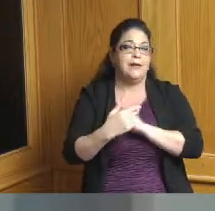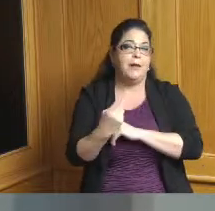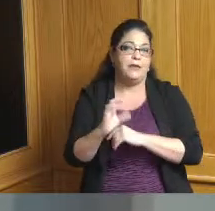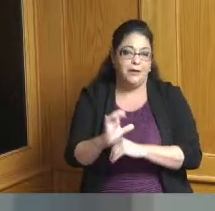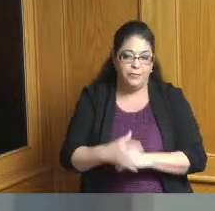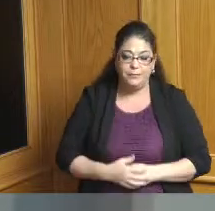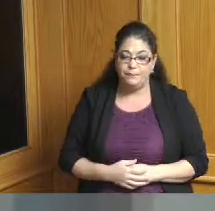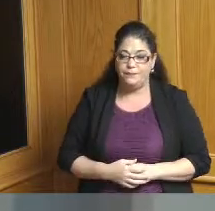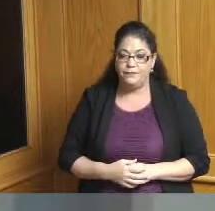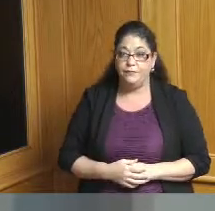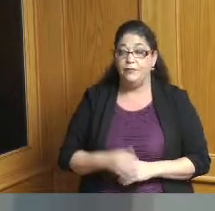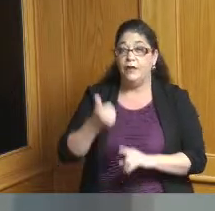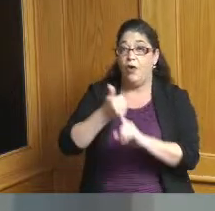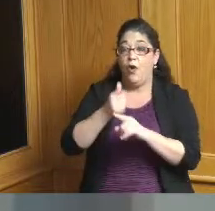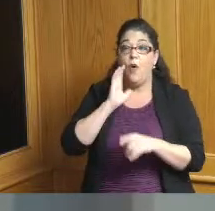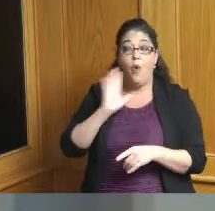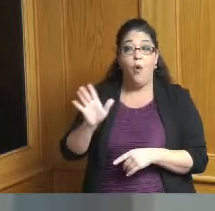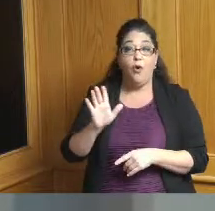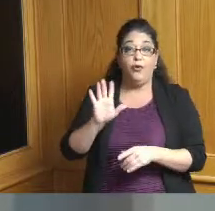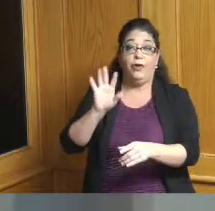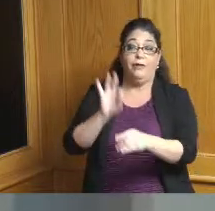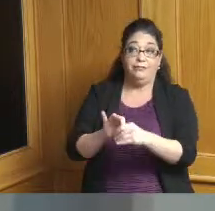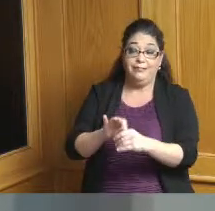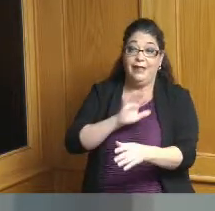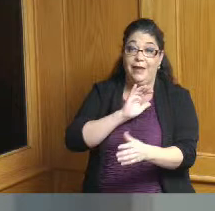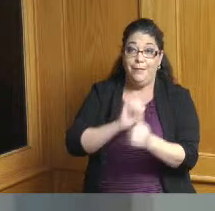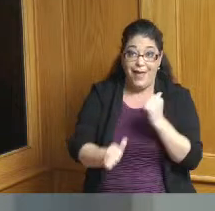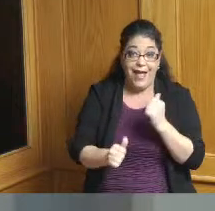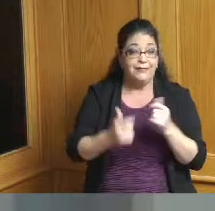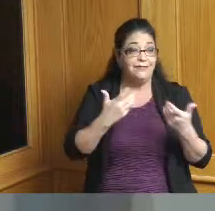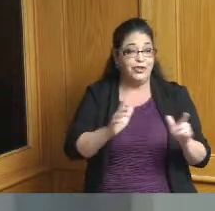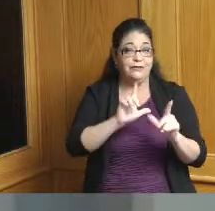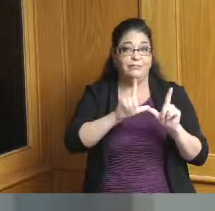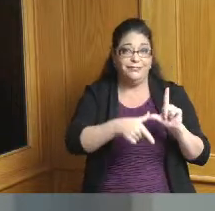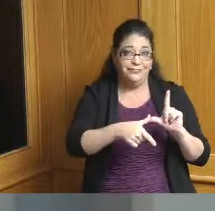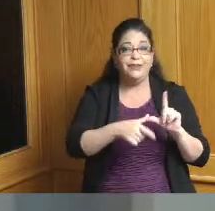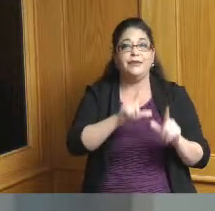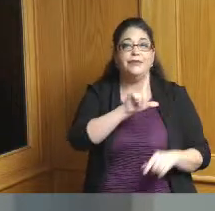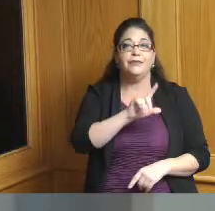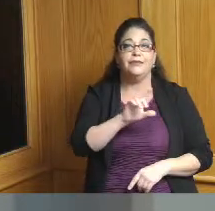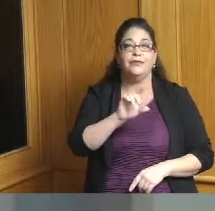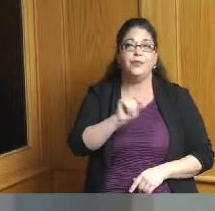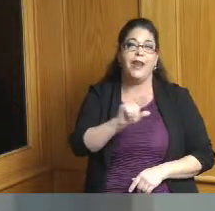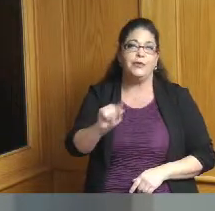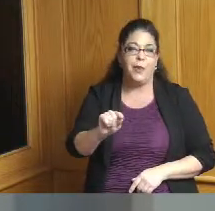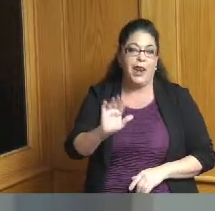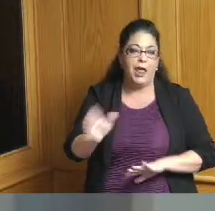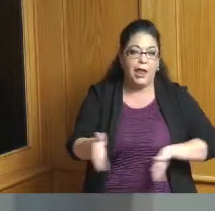her appointment expired 12/31/2020 now therefore be a result of the Board of County Commissioners